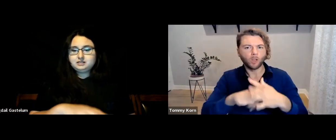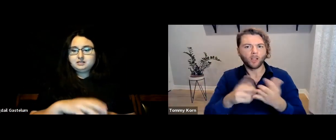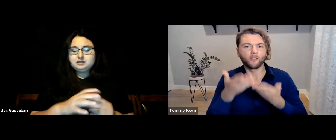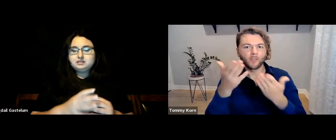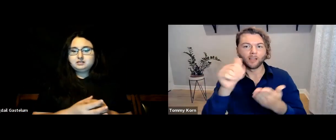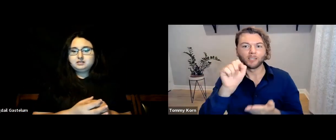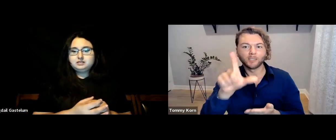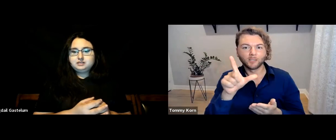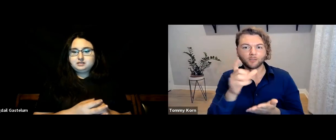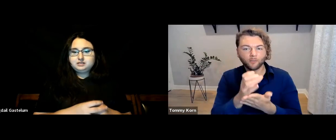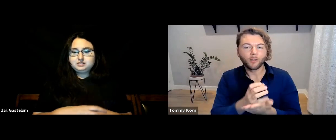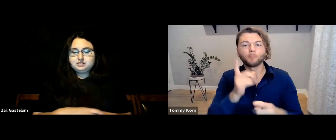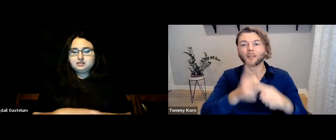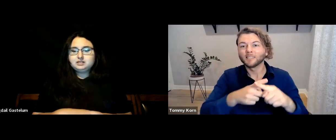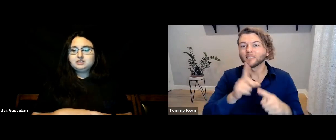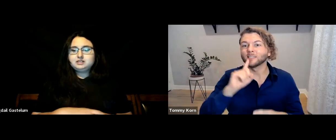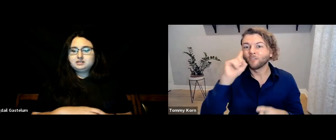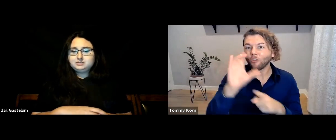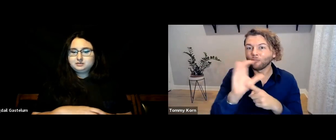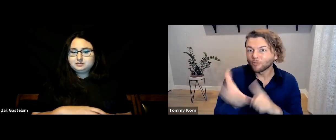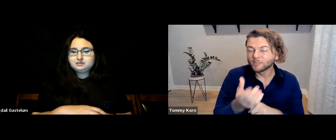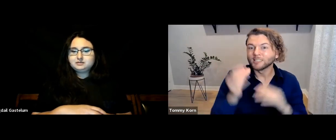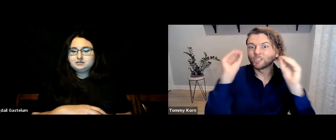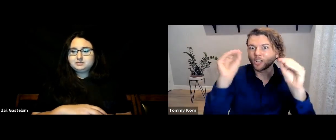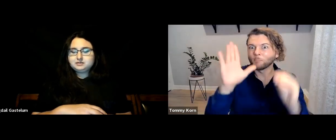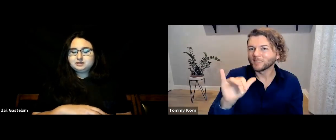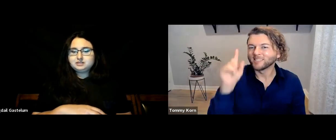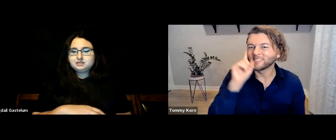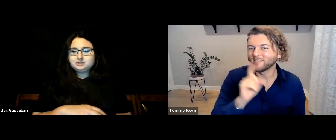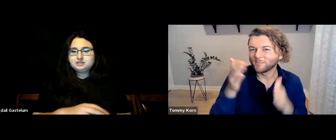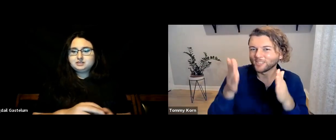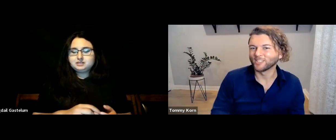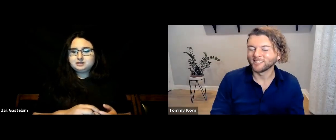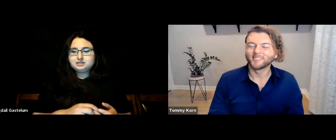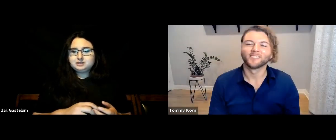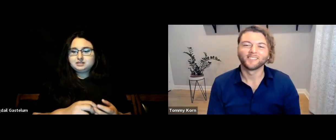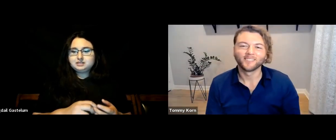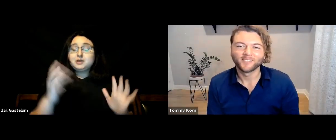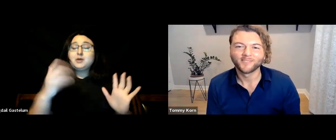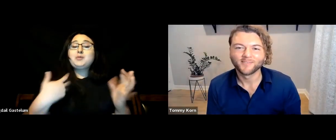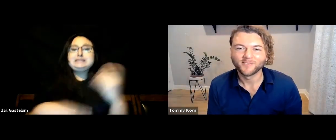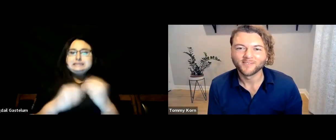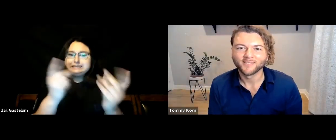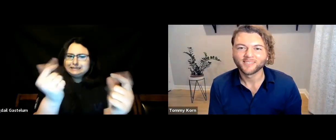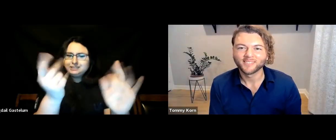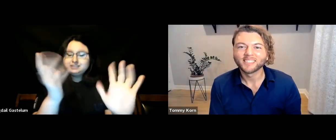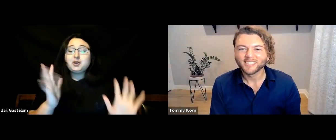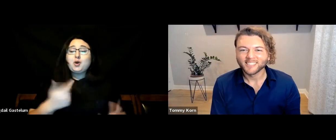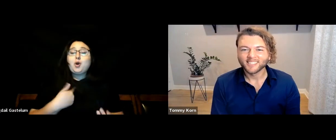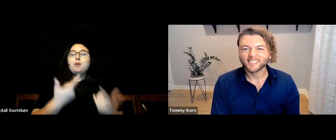offering ASL and Deaf Culture classes taught by a Deaf person. [Bigdail] One last thing before we finish: